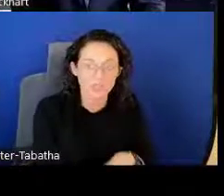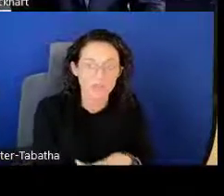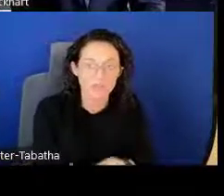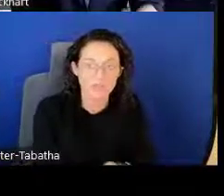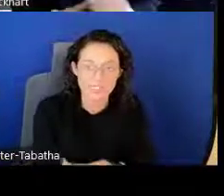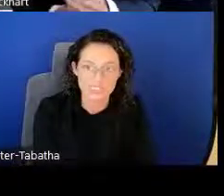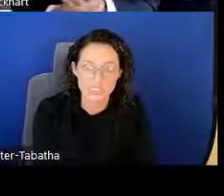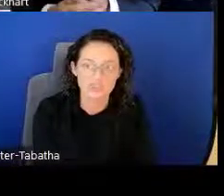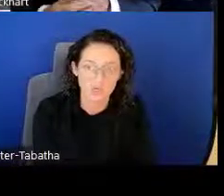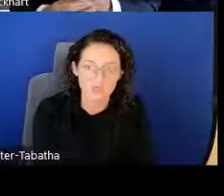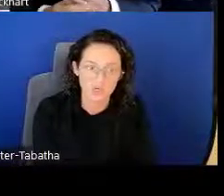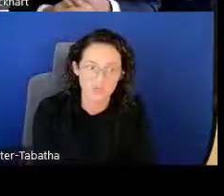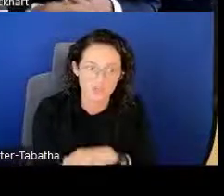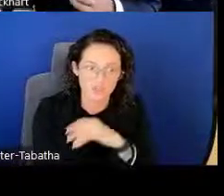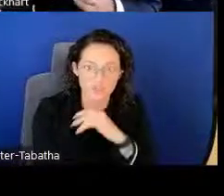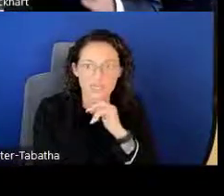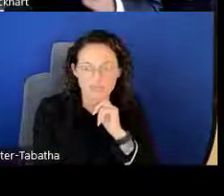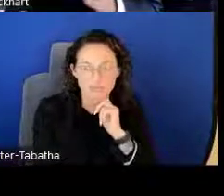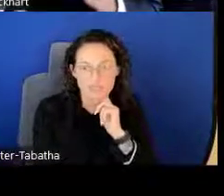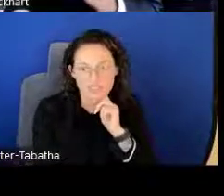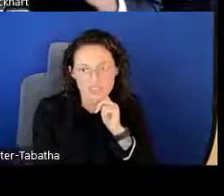will not be able to see those loan document information.